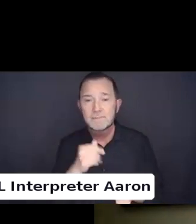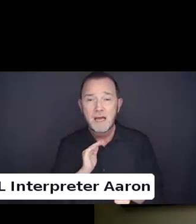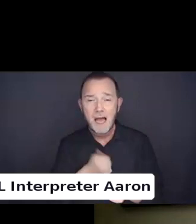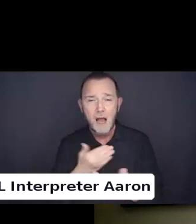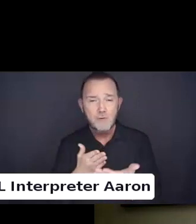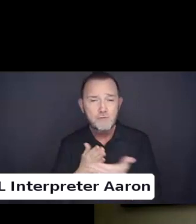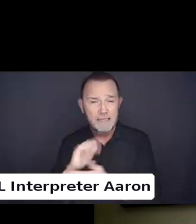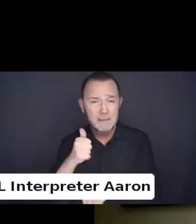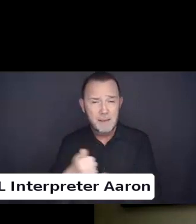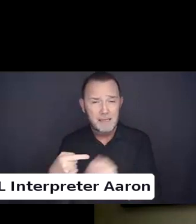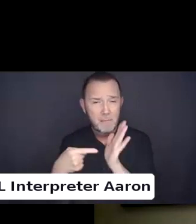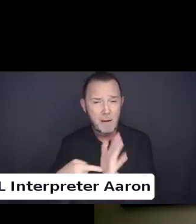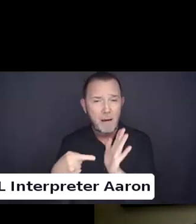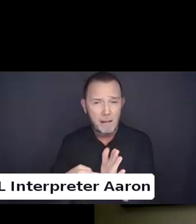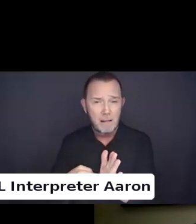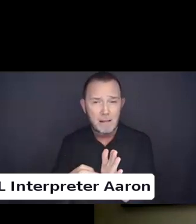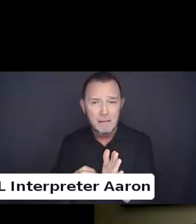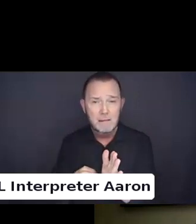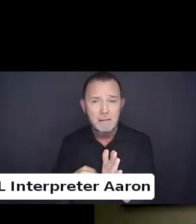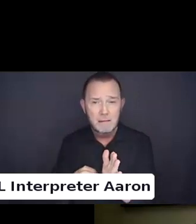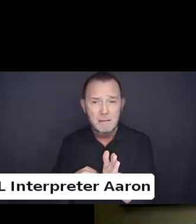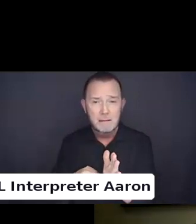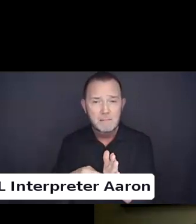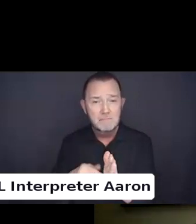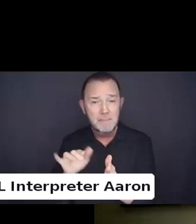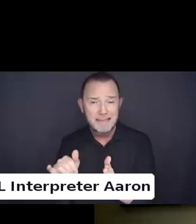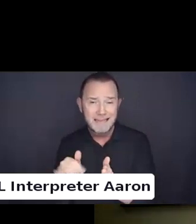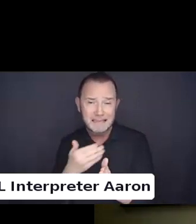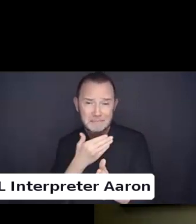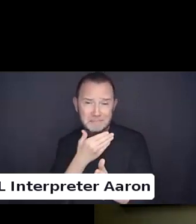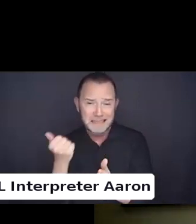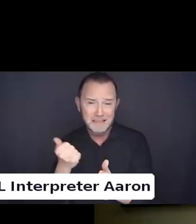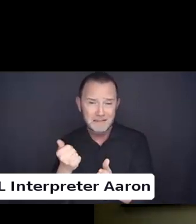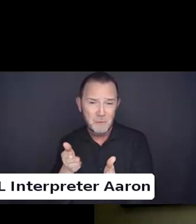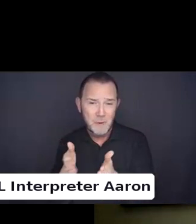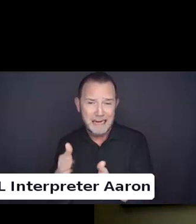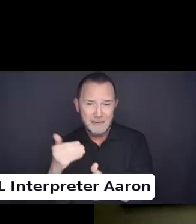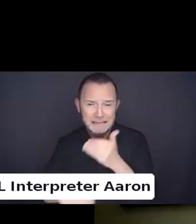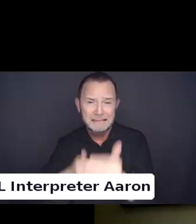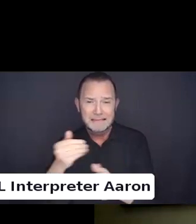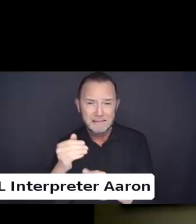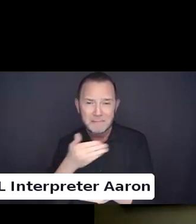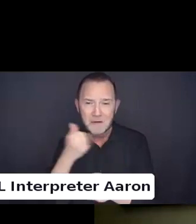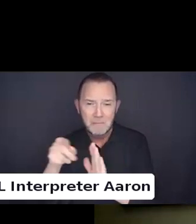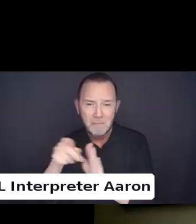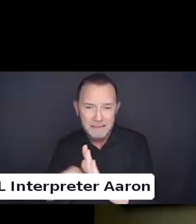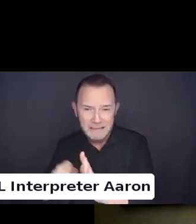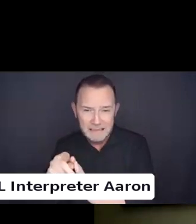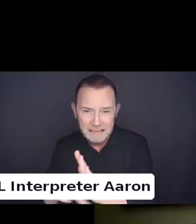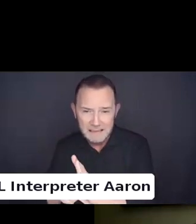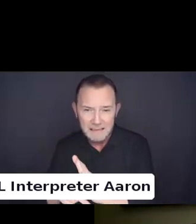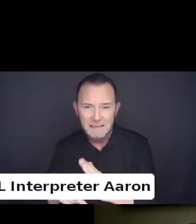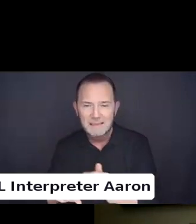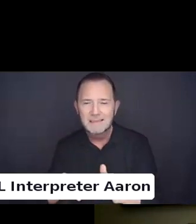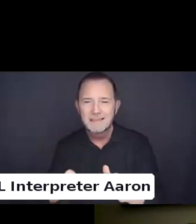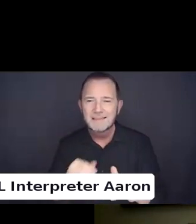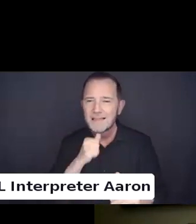than a social model for disability and human rights and equity?